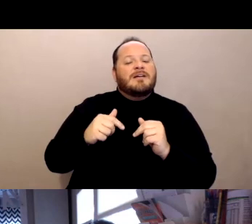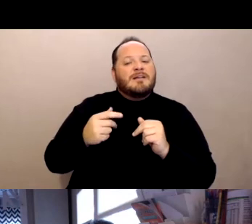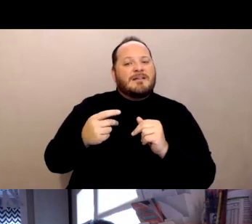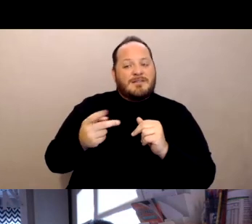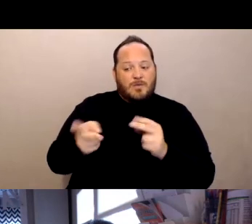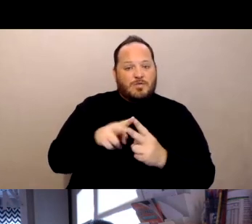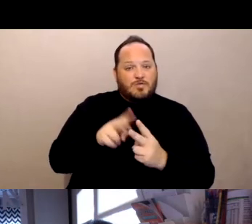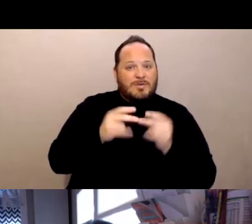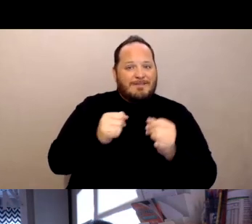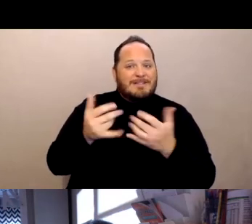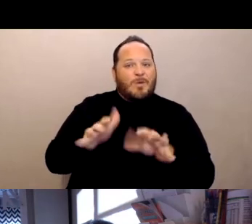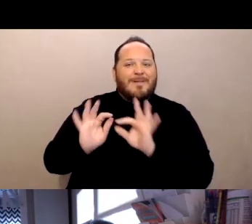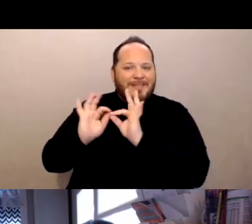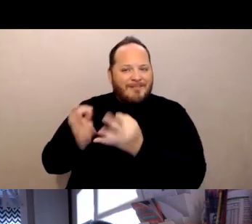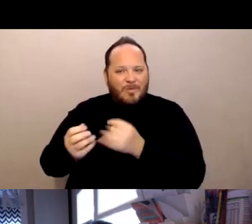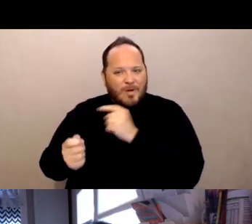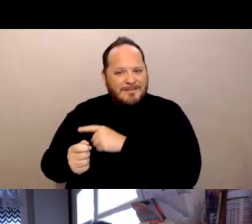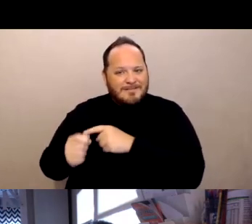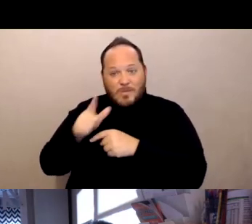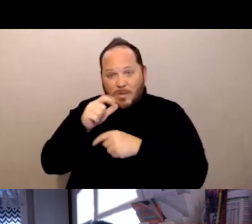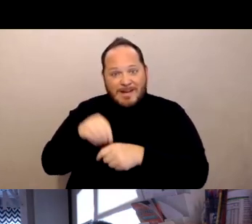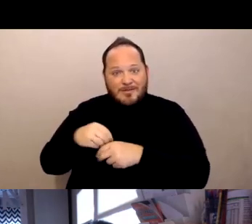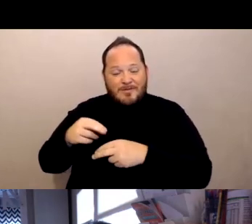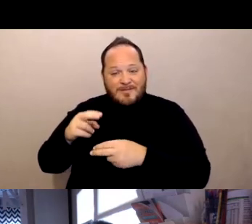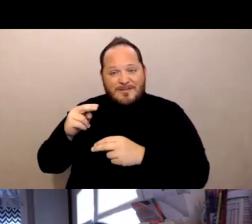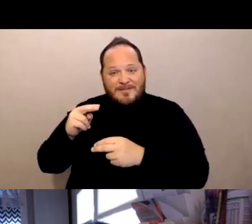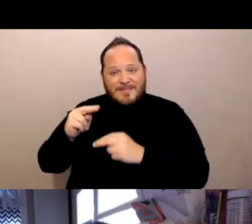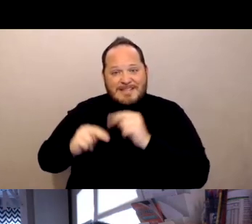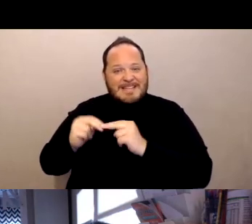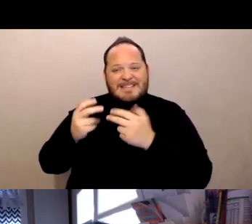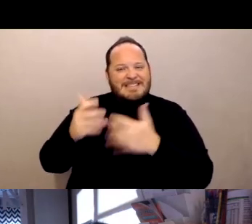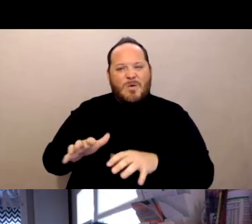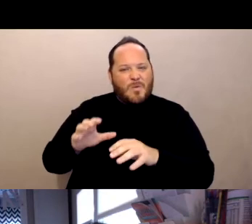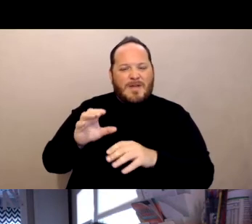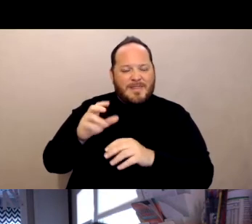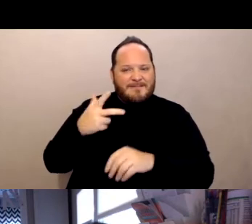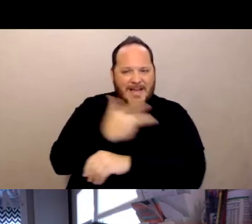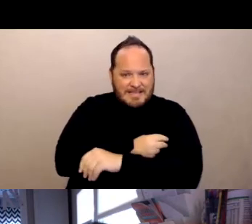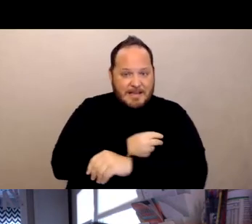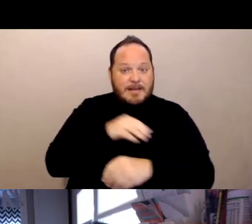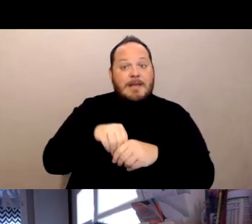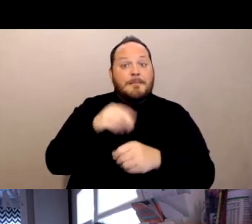and in both cases it was not administered. So that was good.